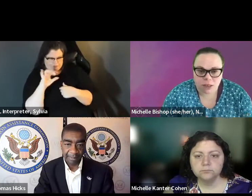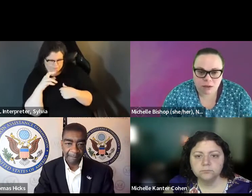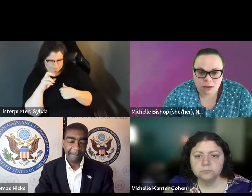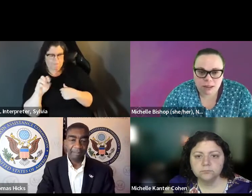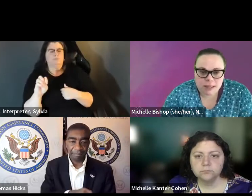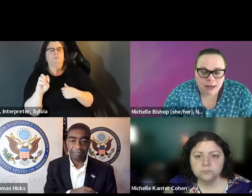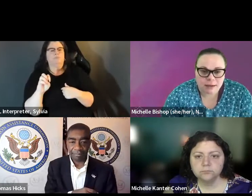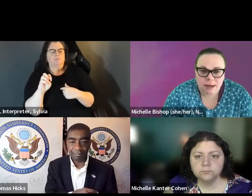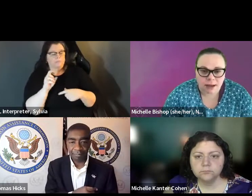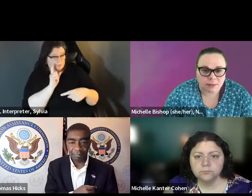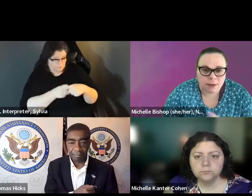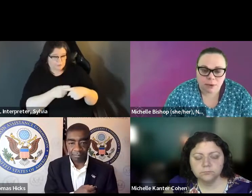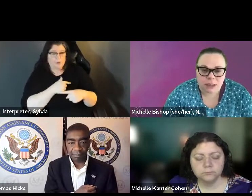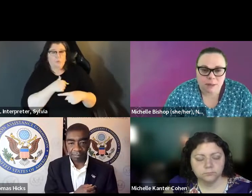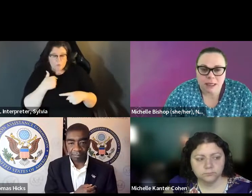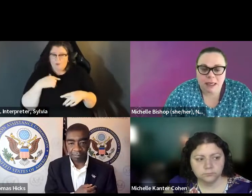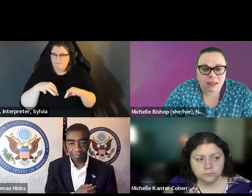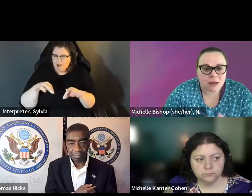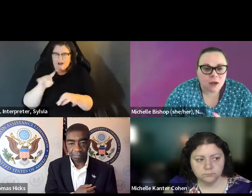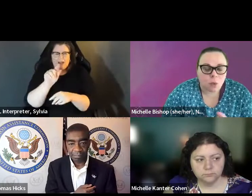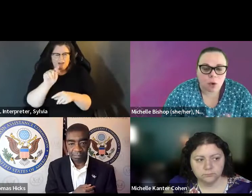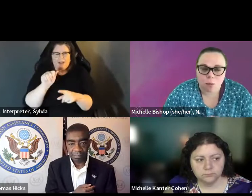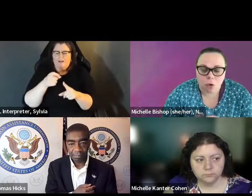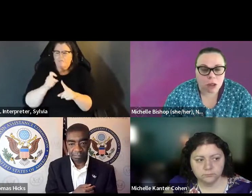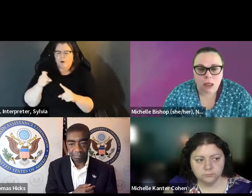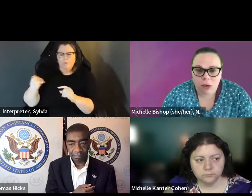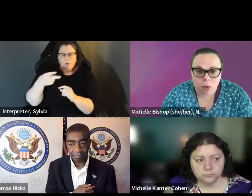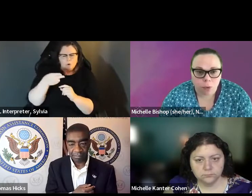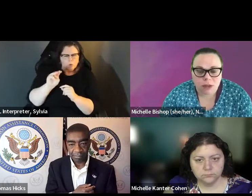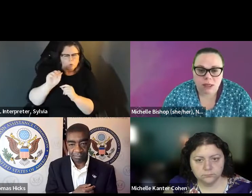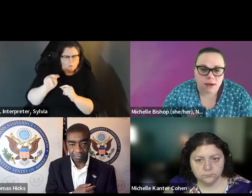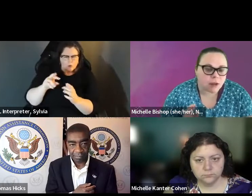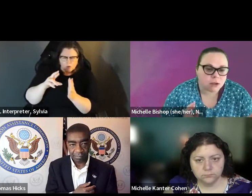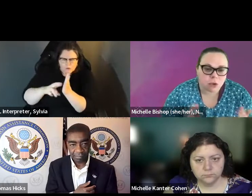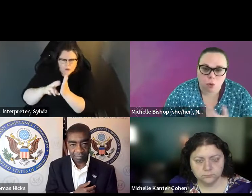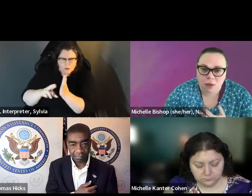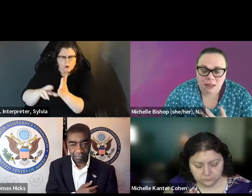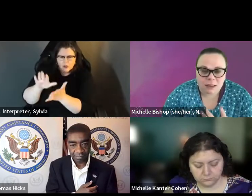bishop. I have to agree quickly with Tom. Because I